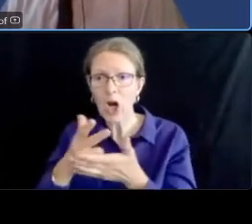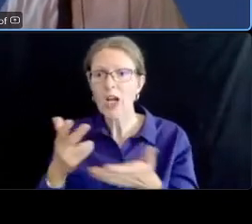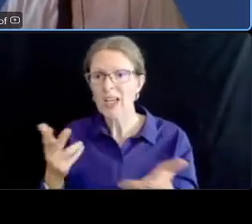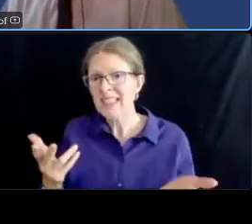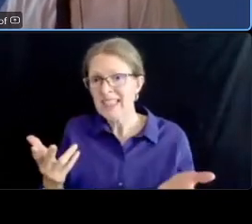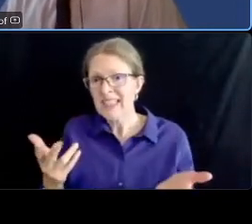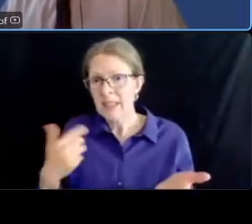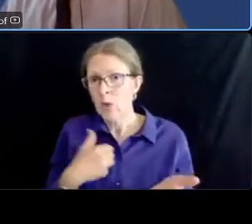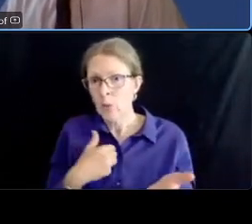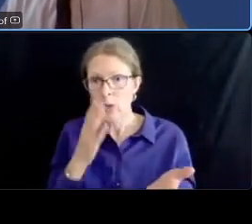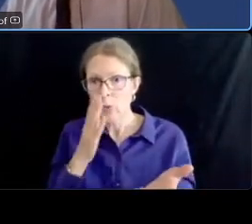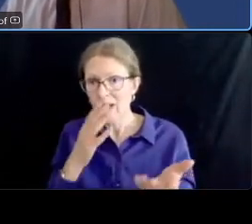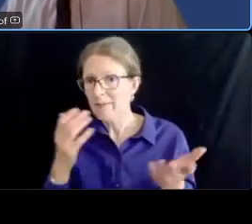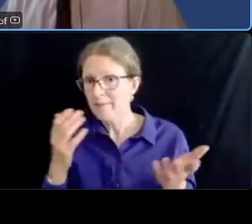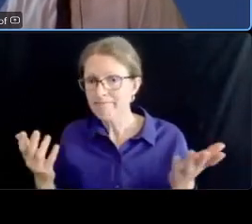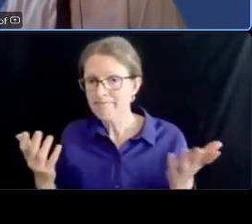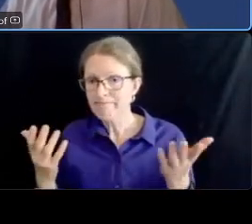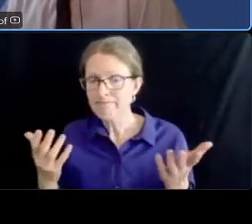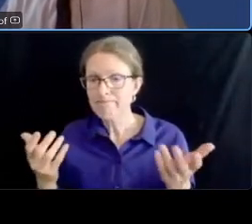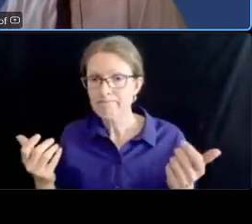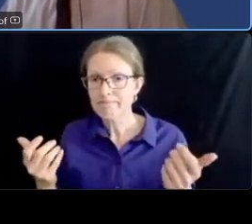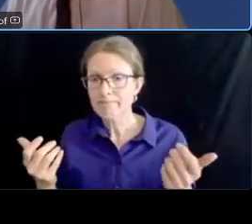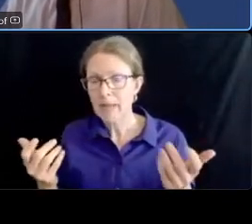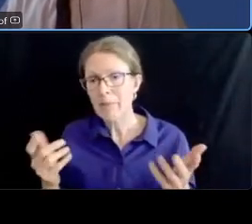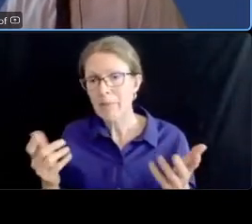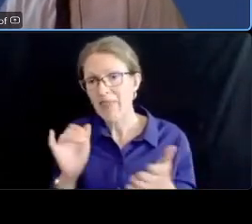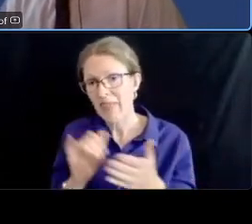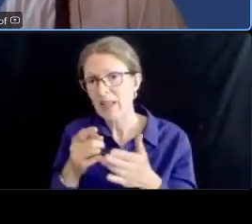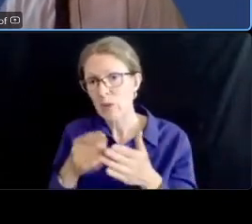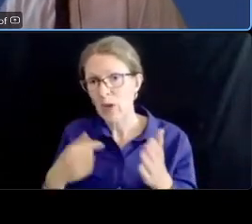i think that's what we're going to do we're going to make sure that the parking that we have